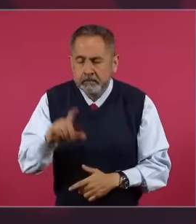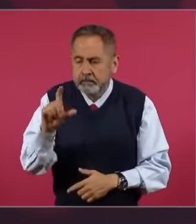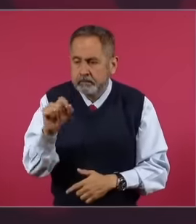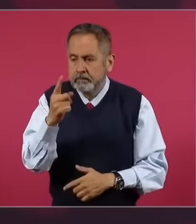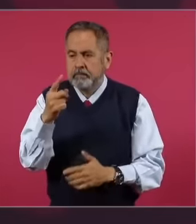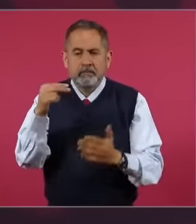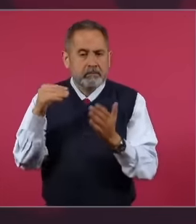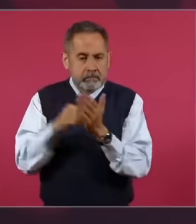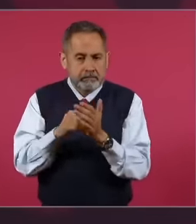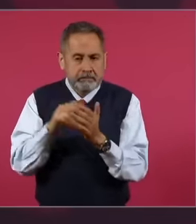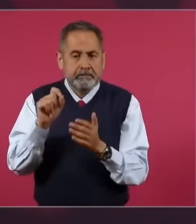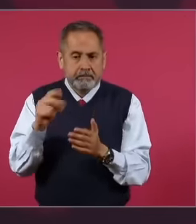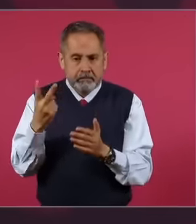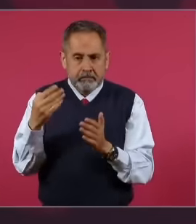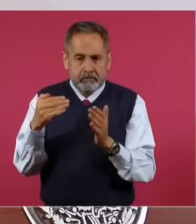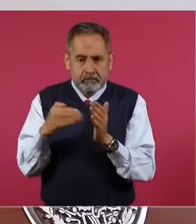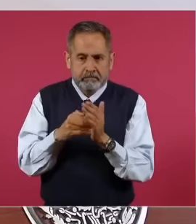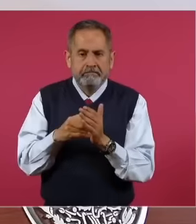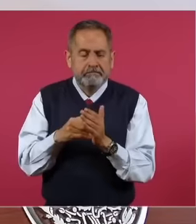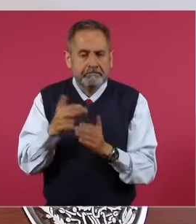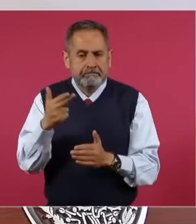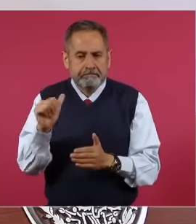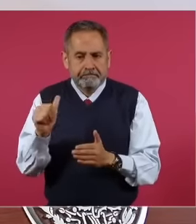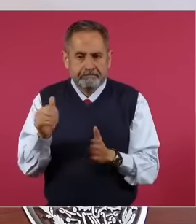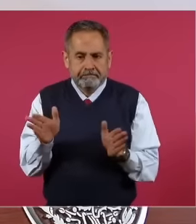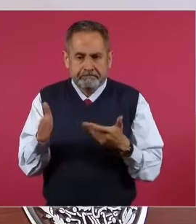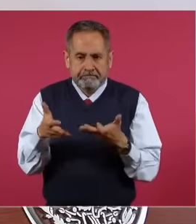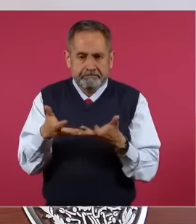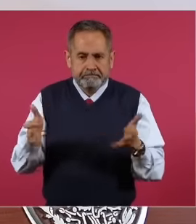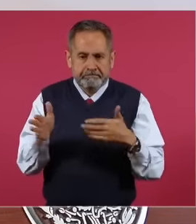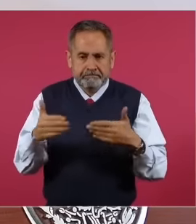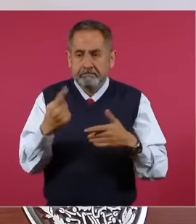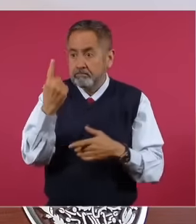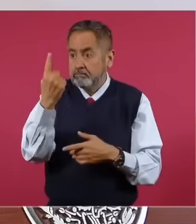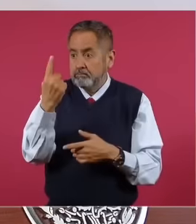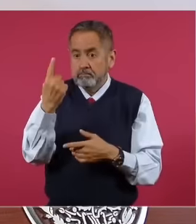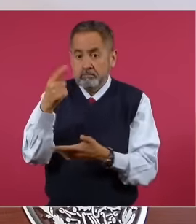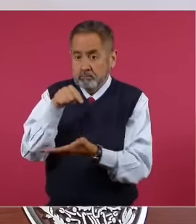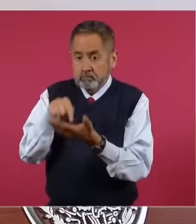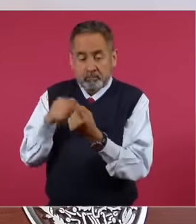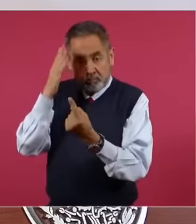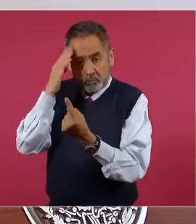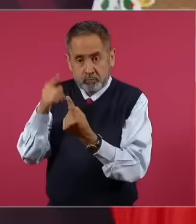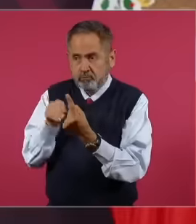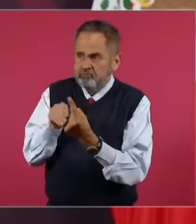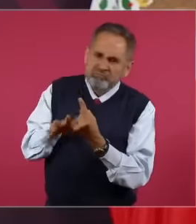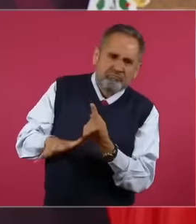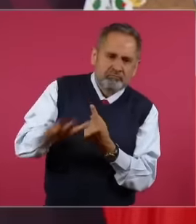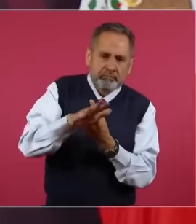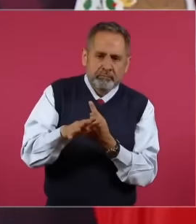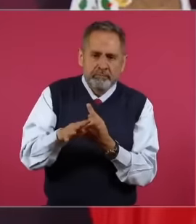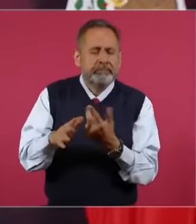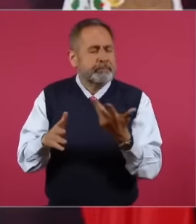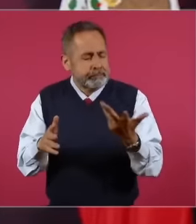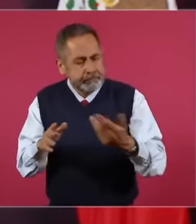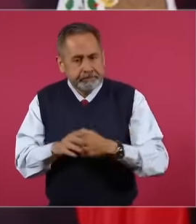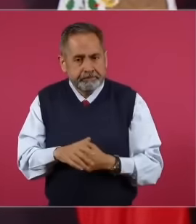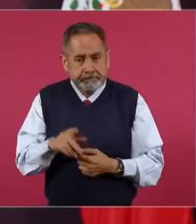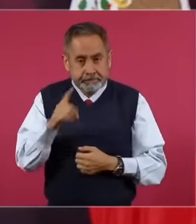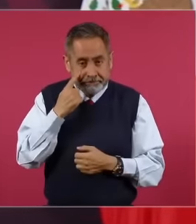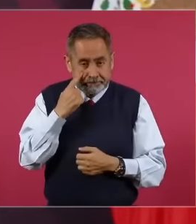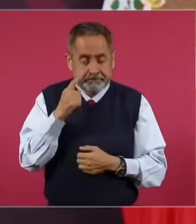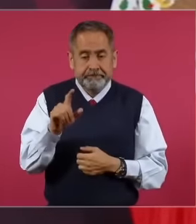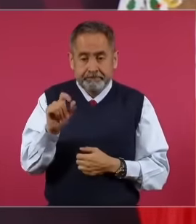hectares in a district that we inaugurated, well, 22,000 hectares,